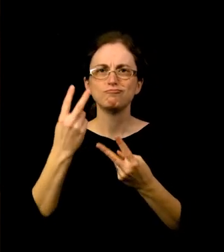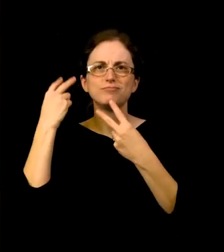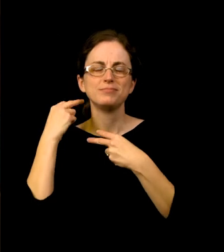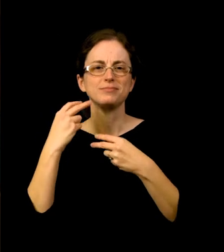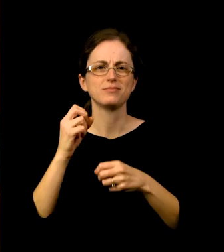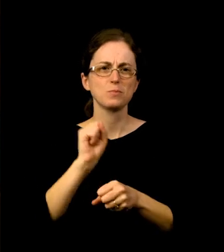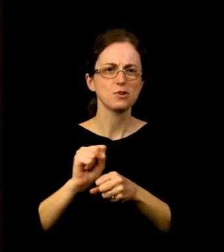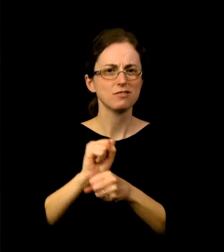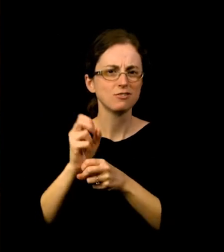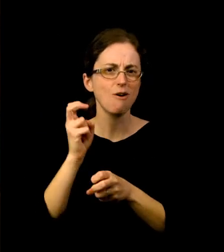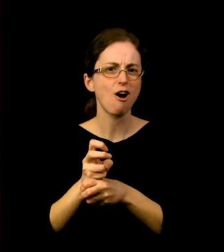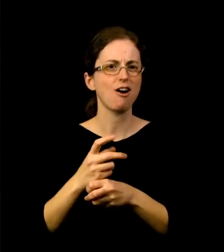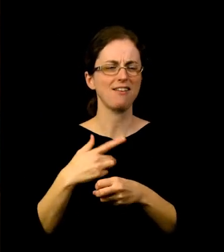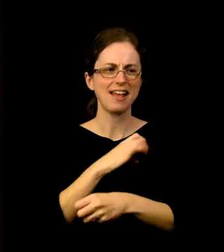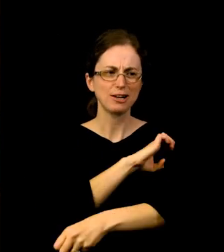that our members are so invested in our mission.